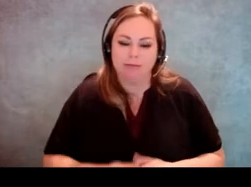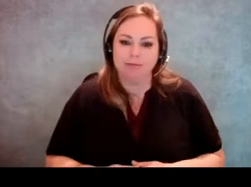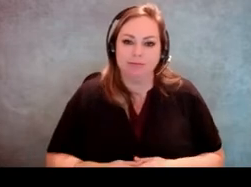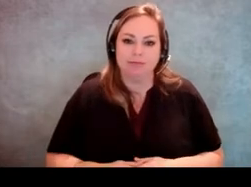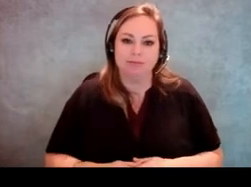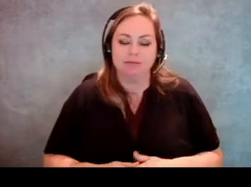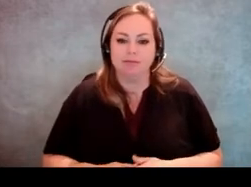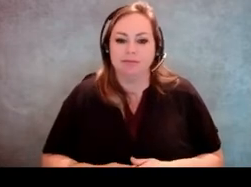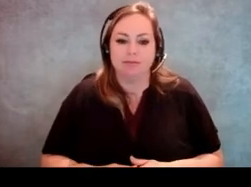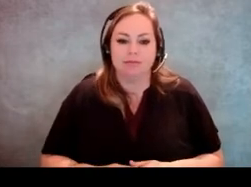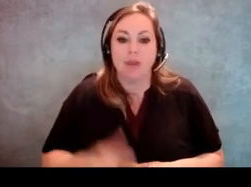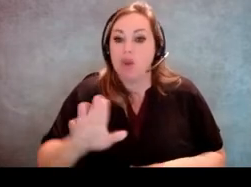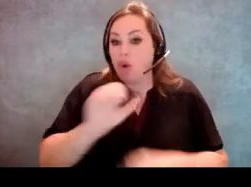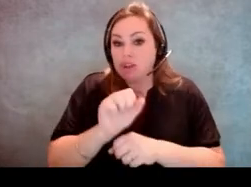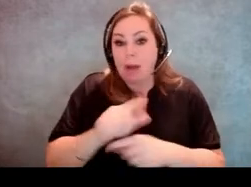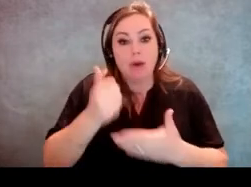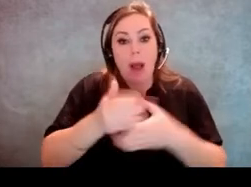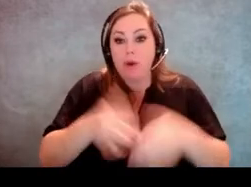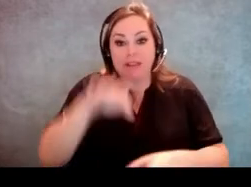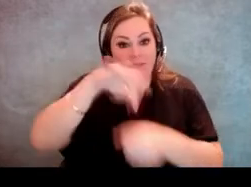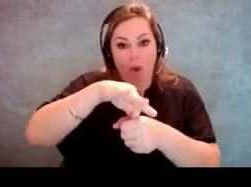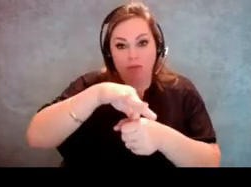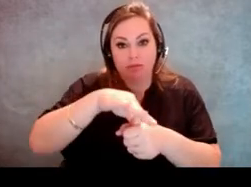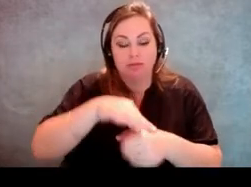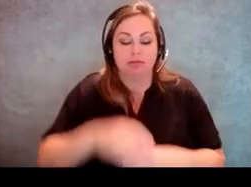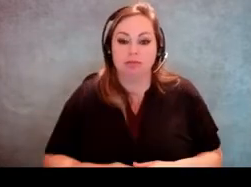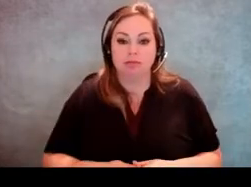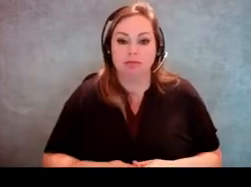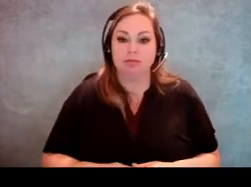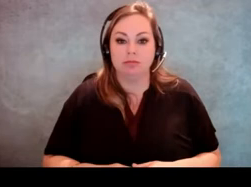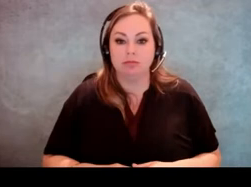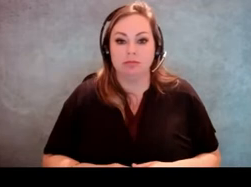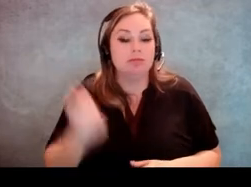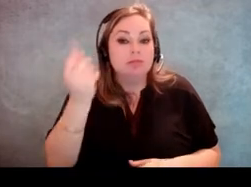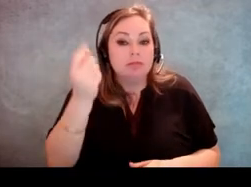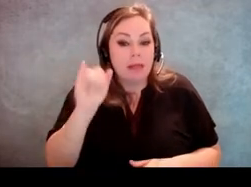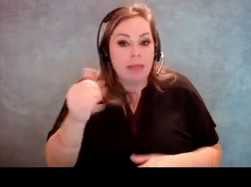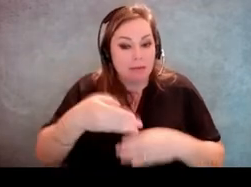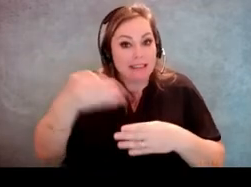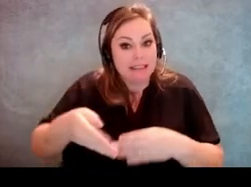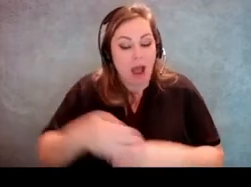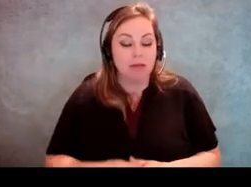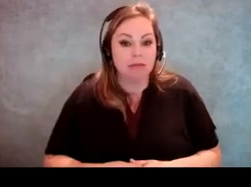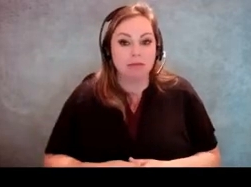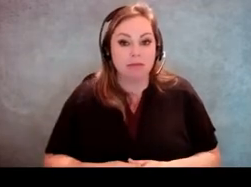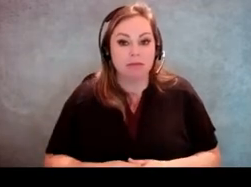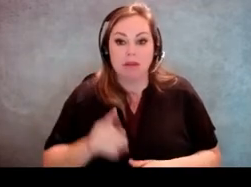You know your job is to help someone vote. And as long as that gets done, you've done your job.